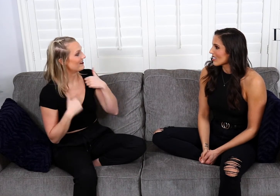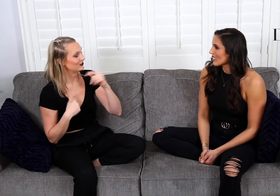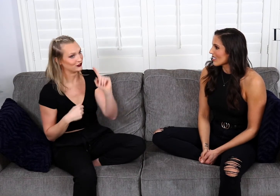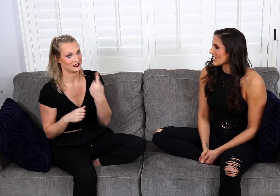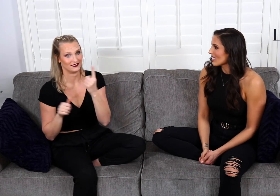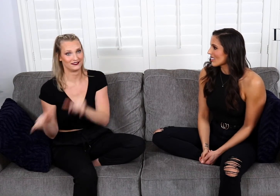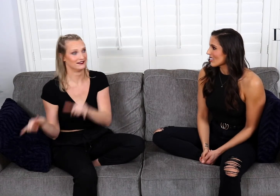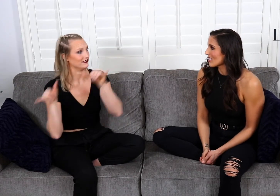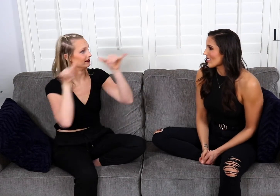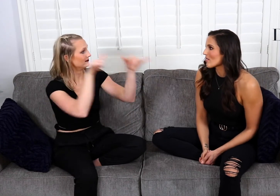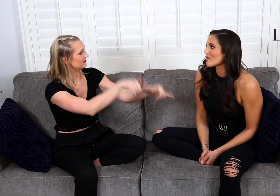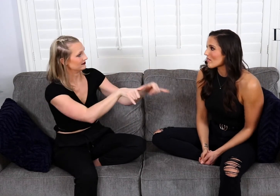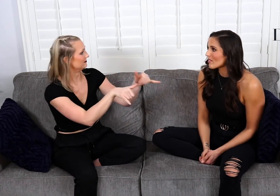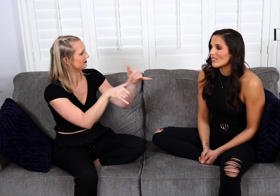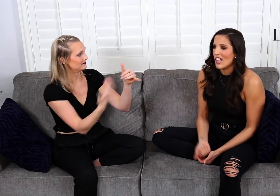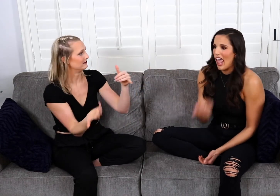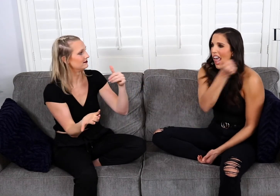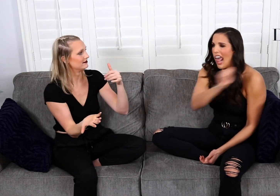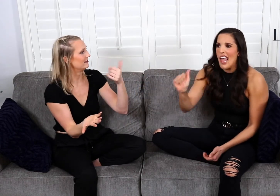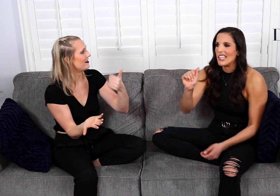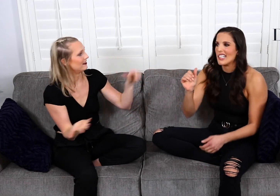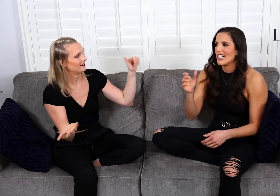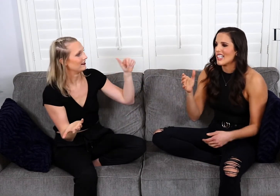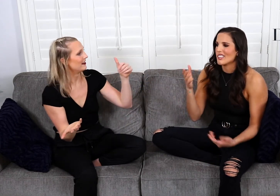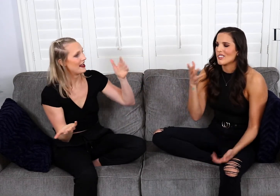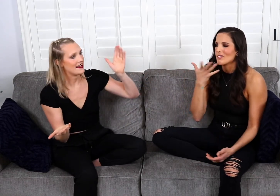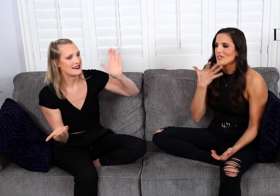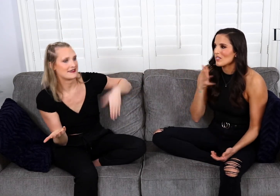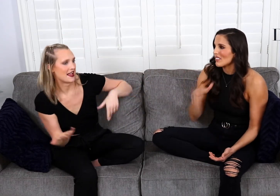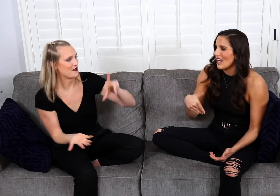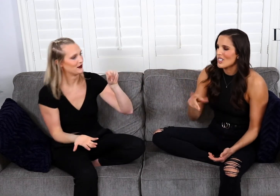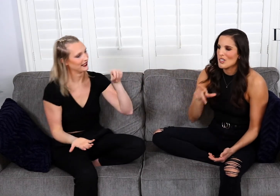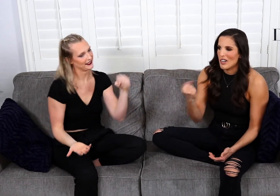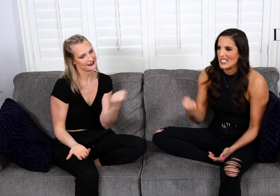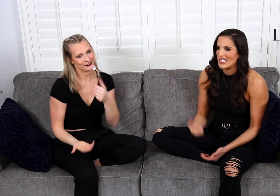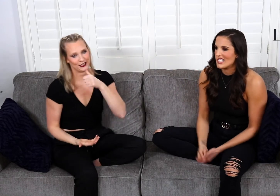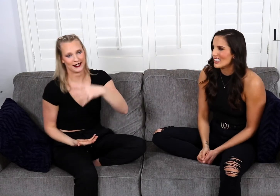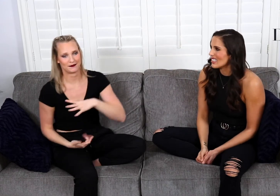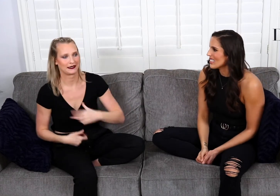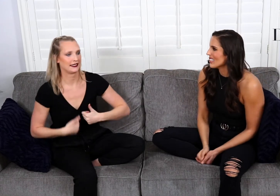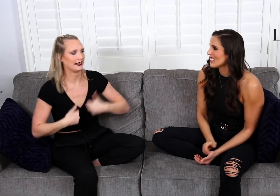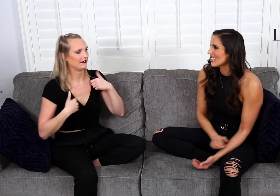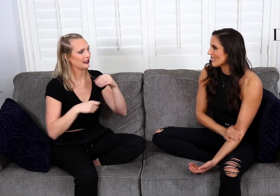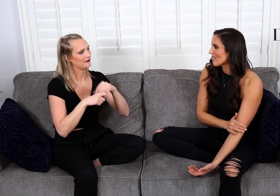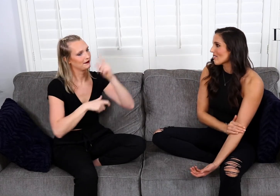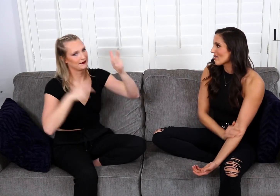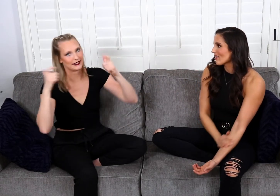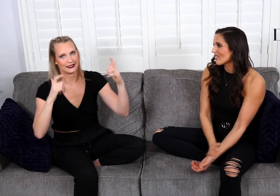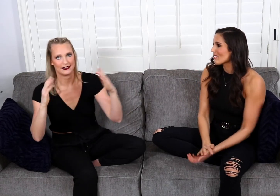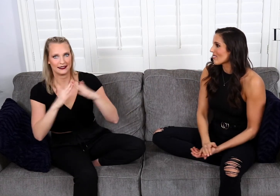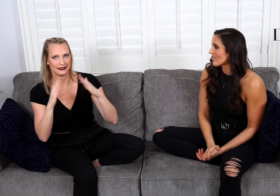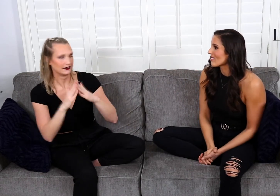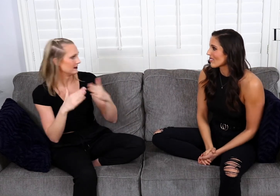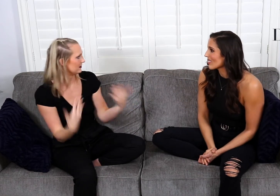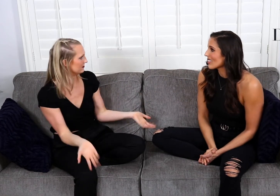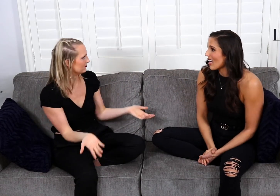pretty similar to any girl in her late 20s living in a big city!